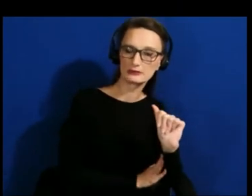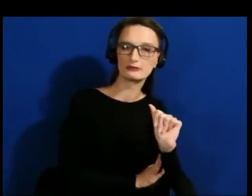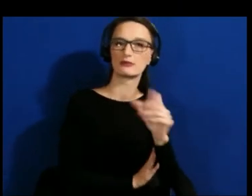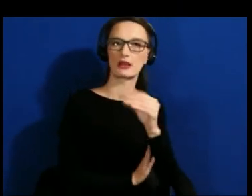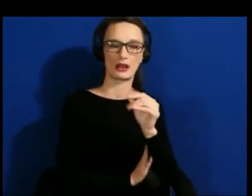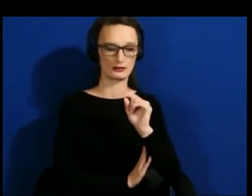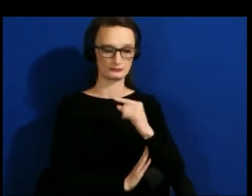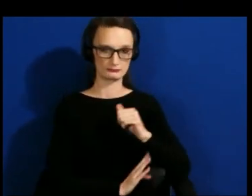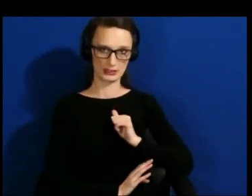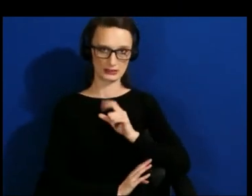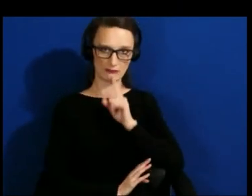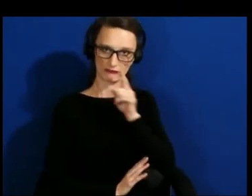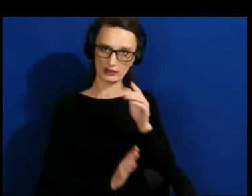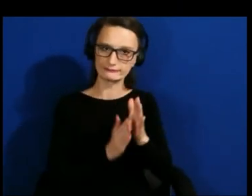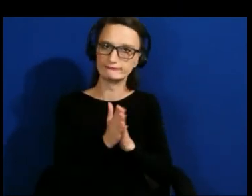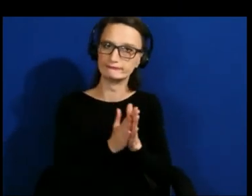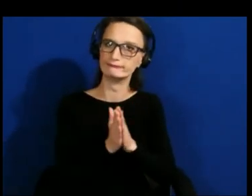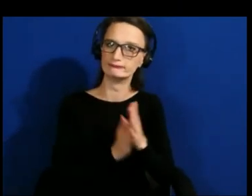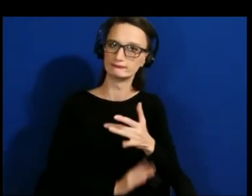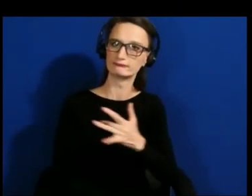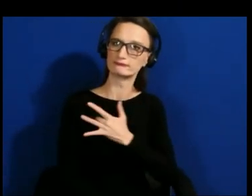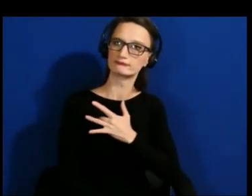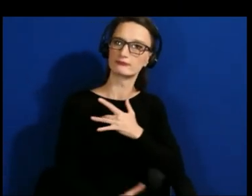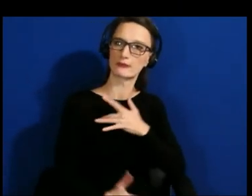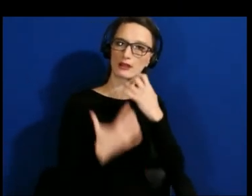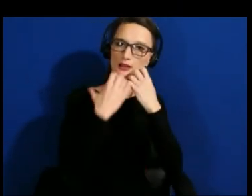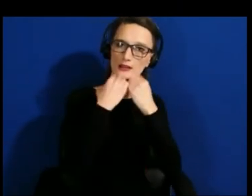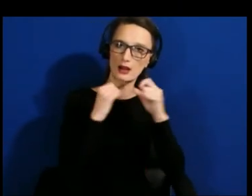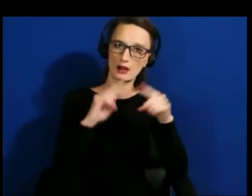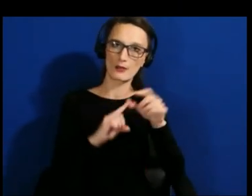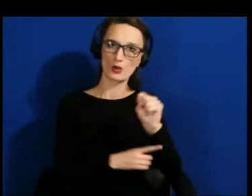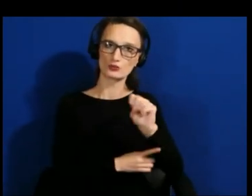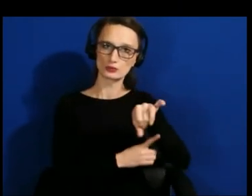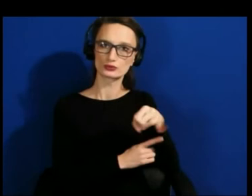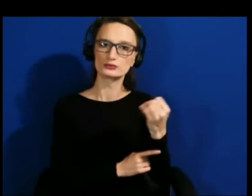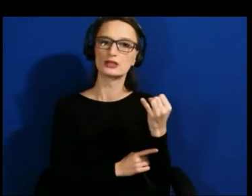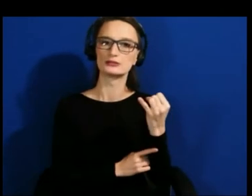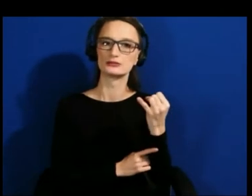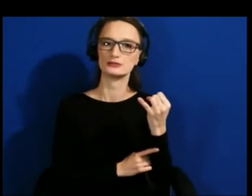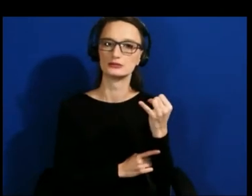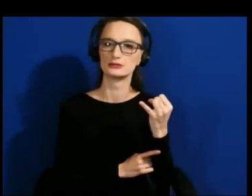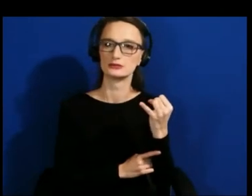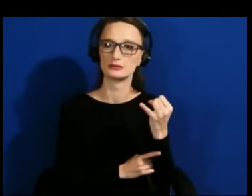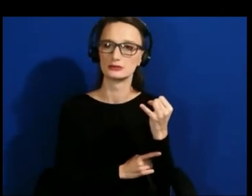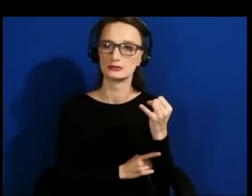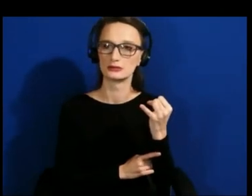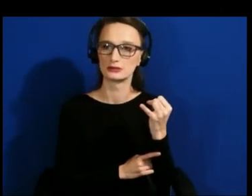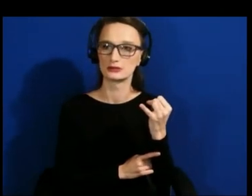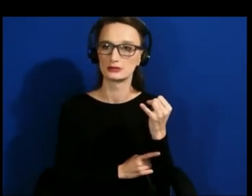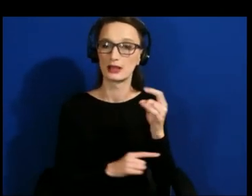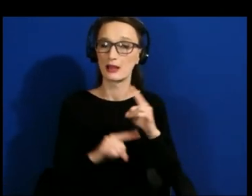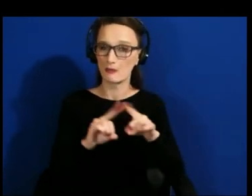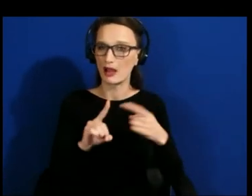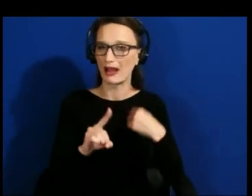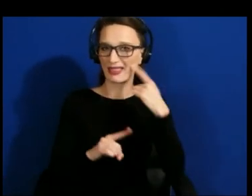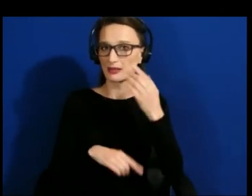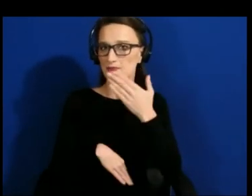it being a social justice issue. Maybe some of the other panelists can talk about intersectionality